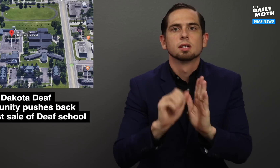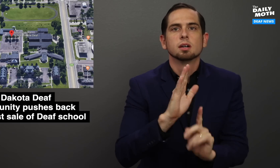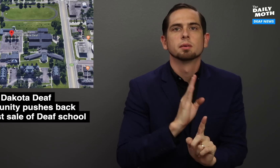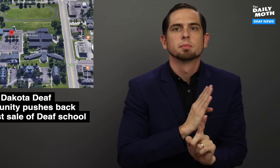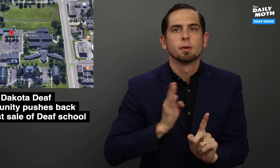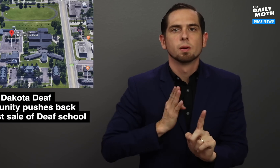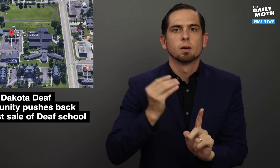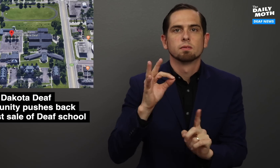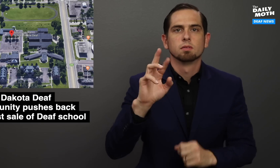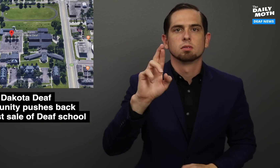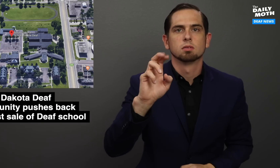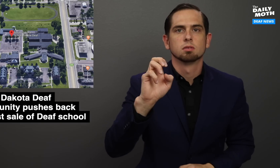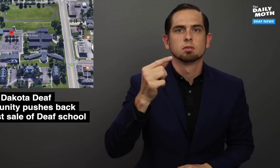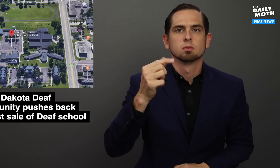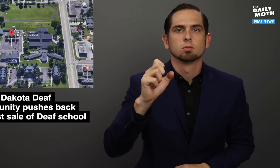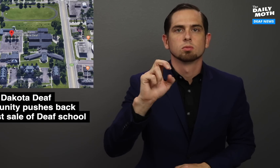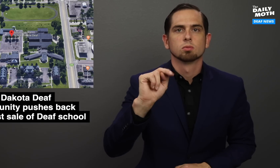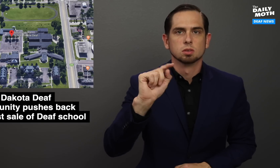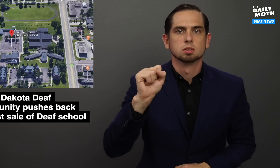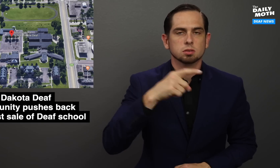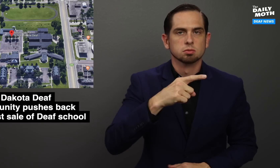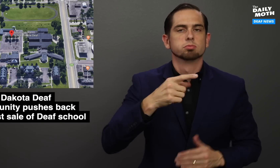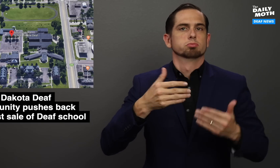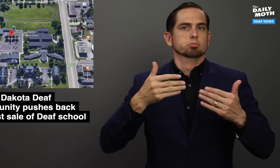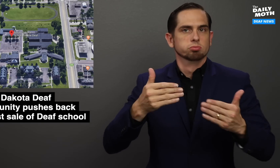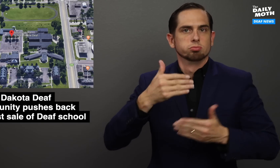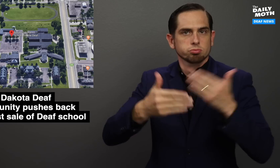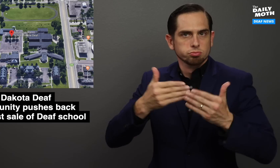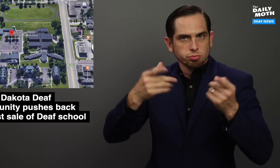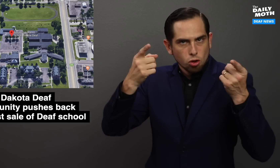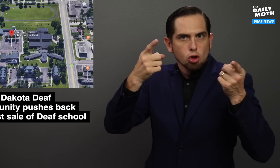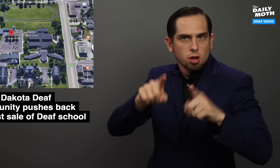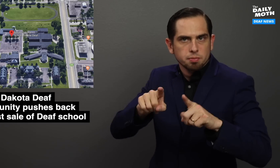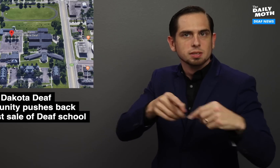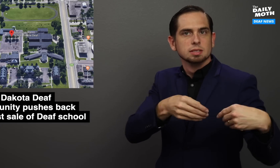the state's Board of Regents entering in an agreement